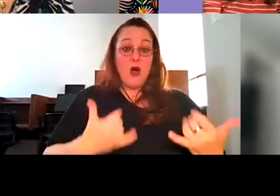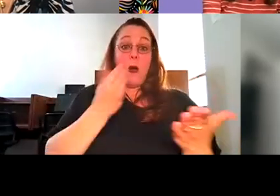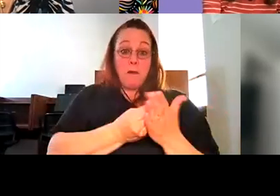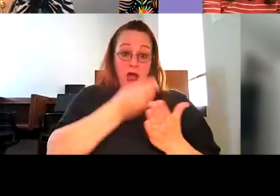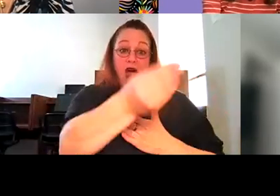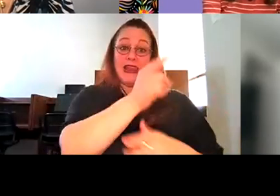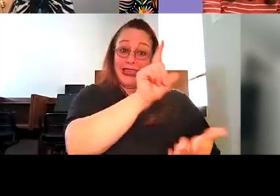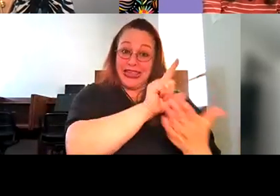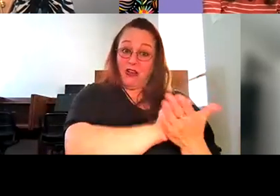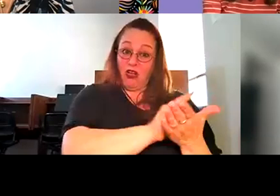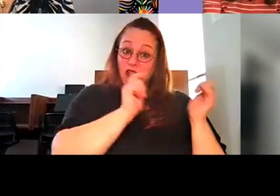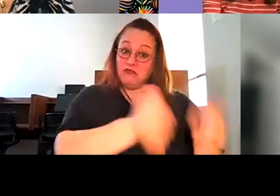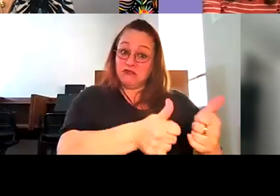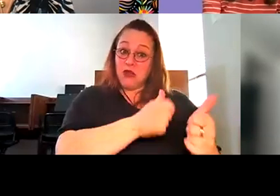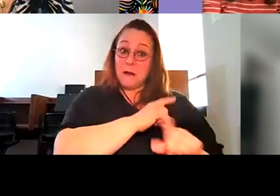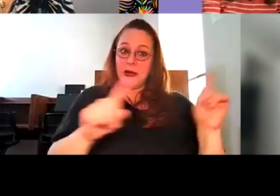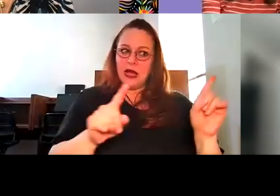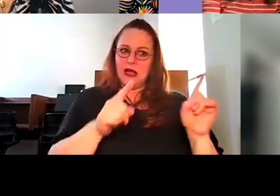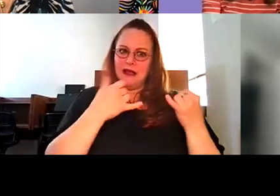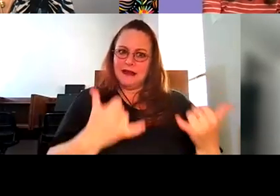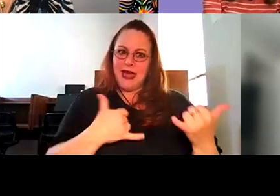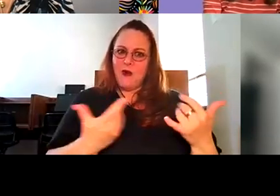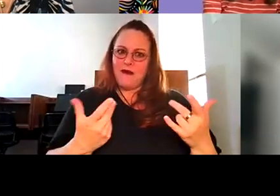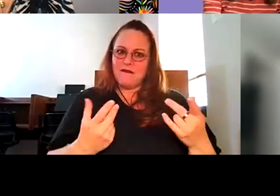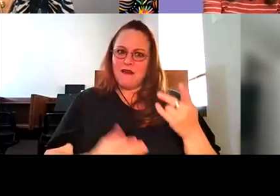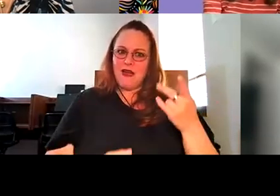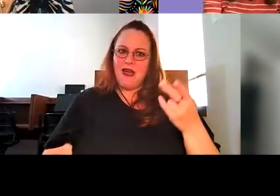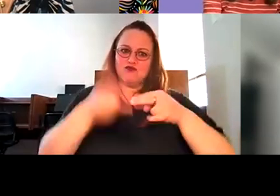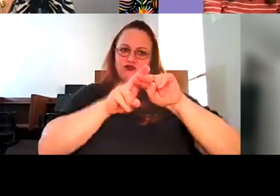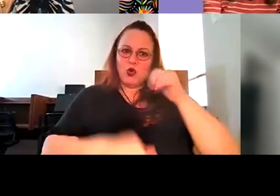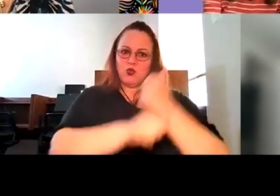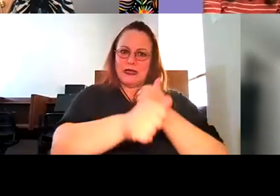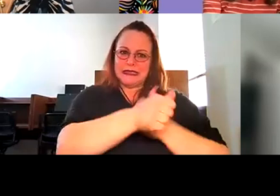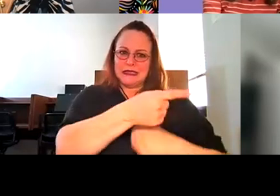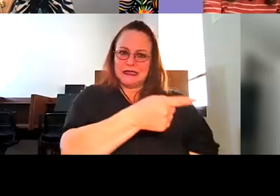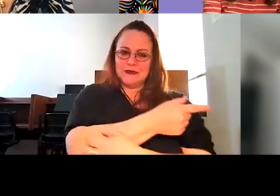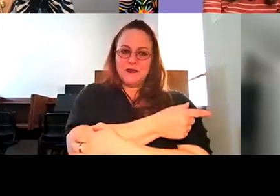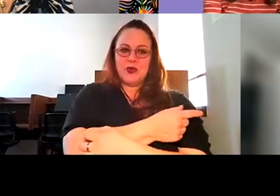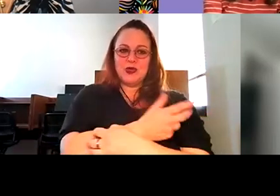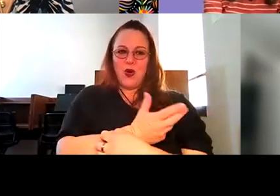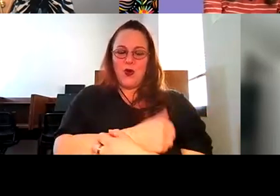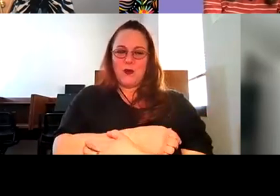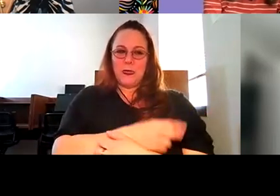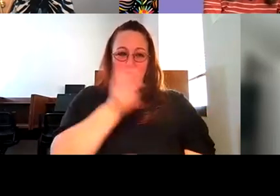Robyn Thomas: you know, high risk of harming someone, so the distinction is often a false one. Now that being said,